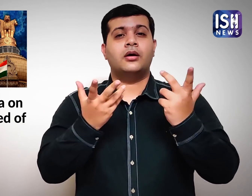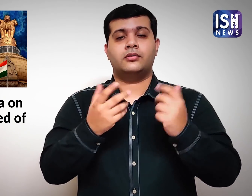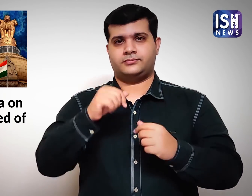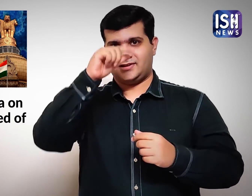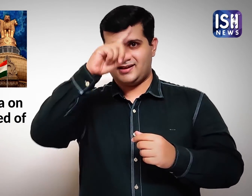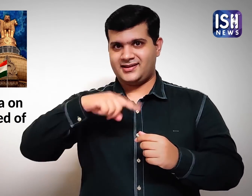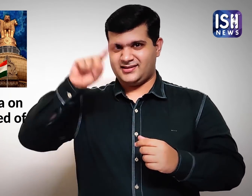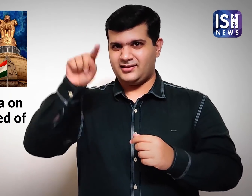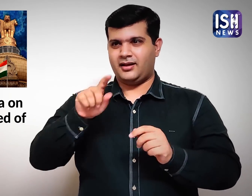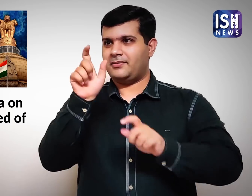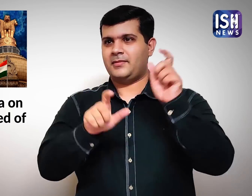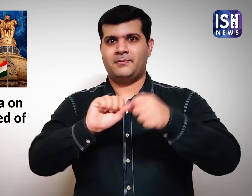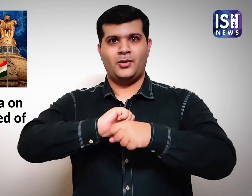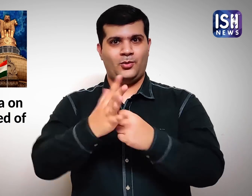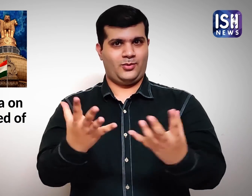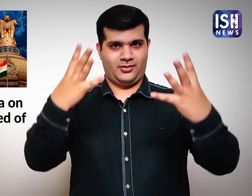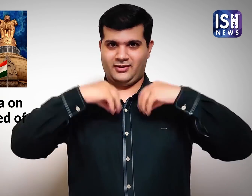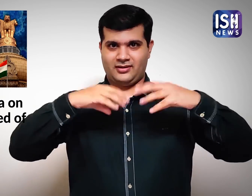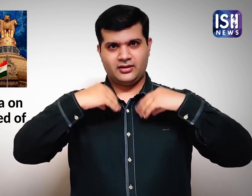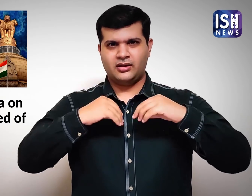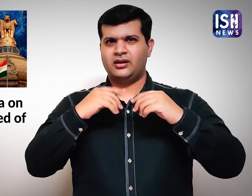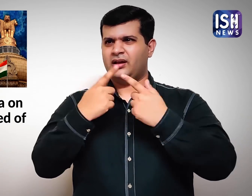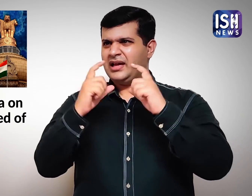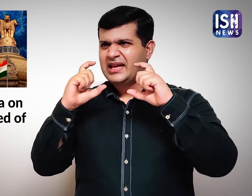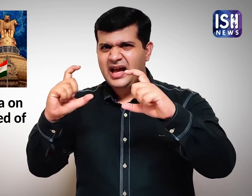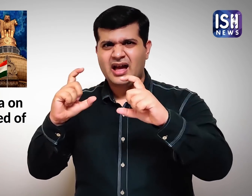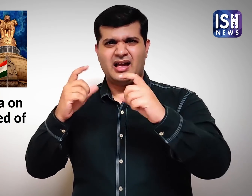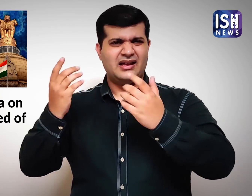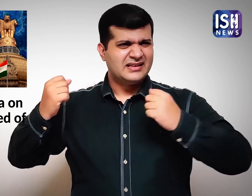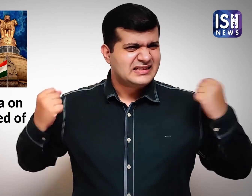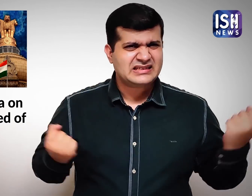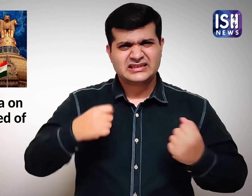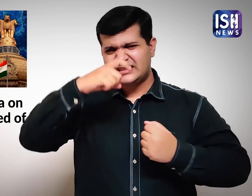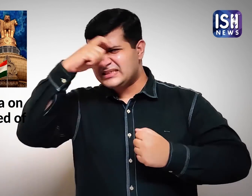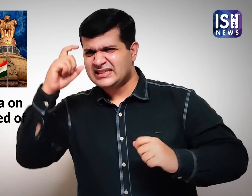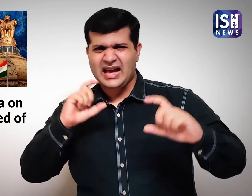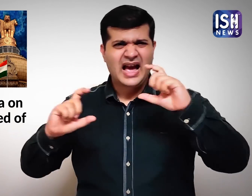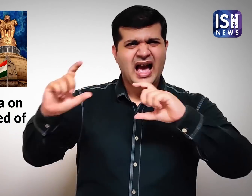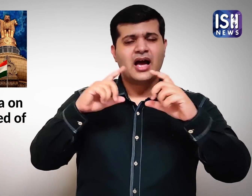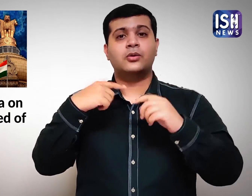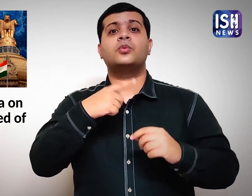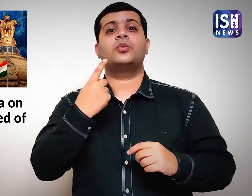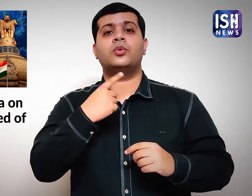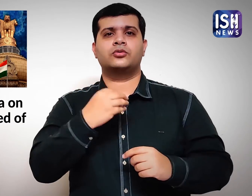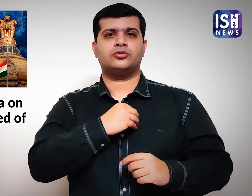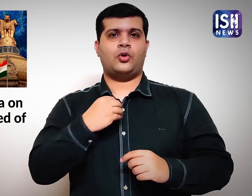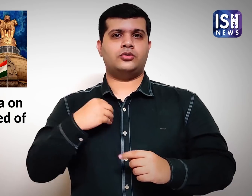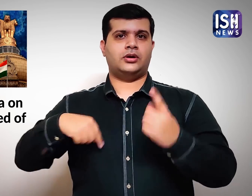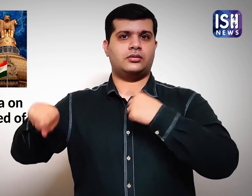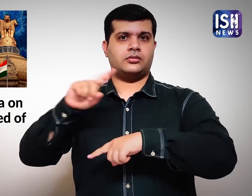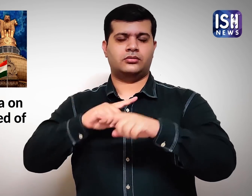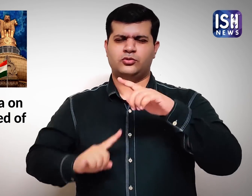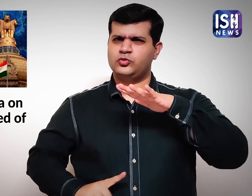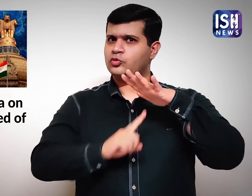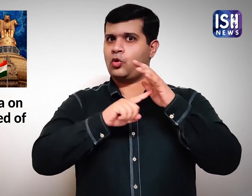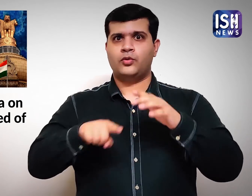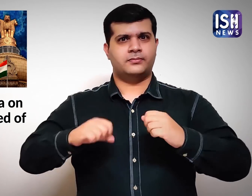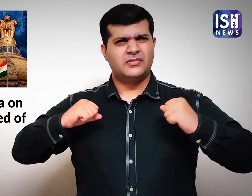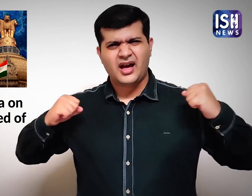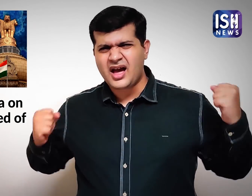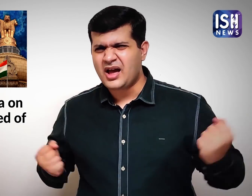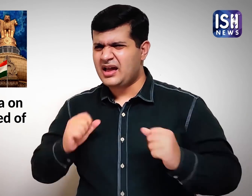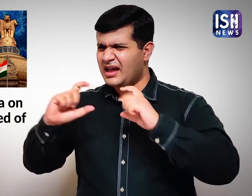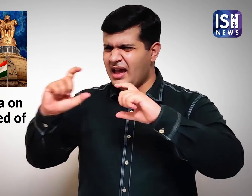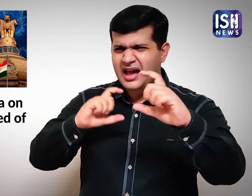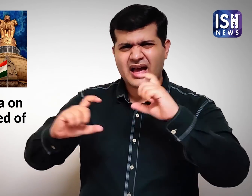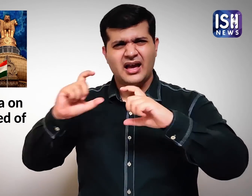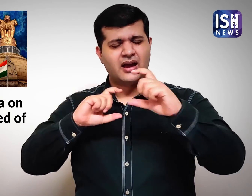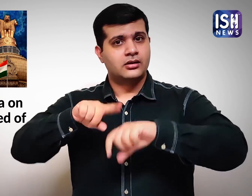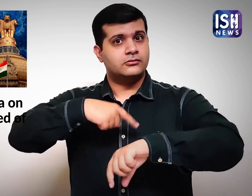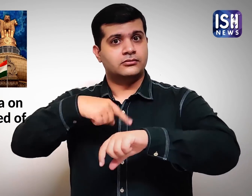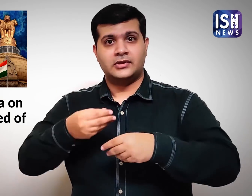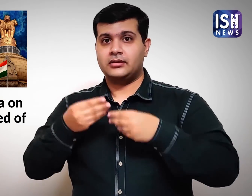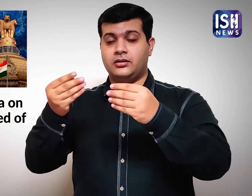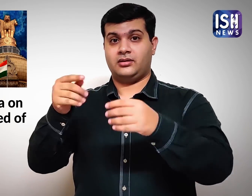All those infected with COVID-19 in India were treated round the clock by the most hardworking doctors.